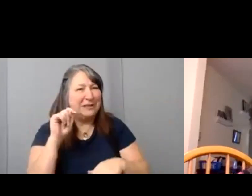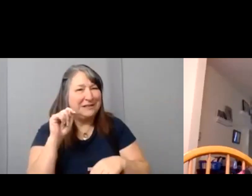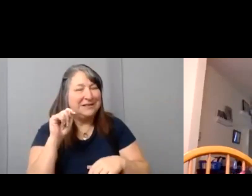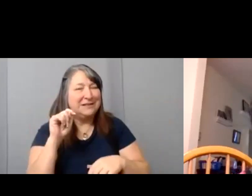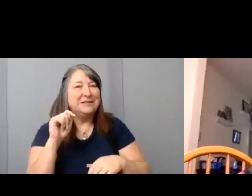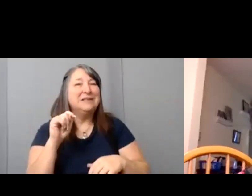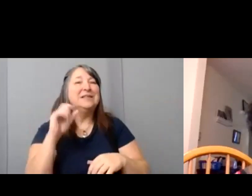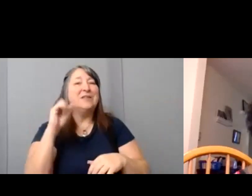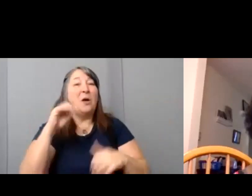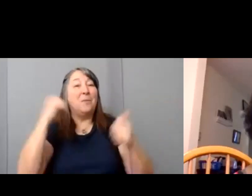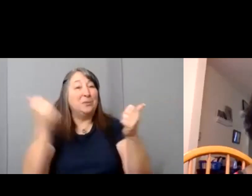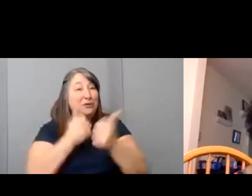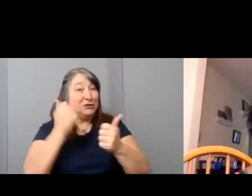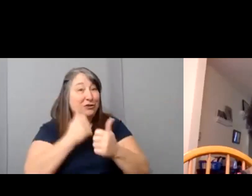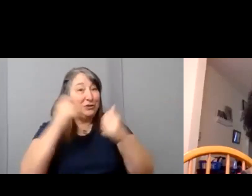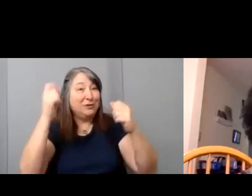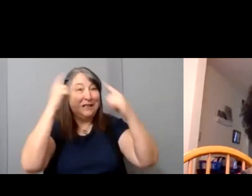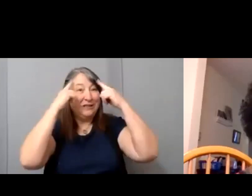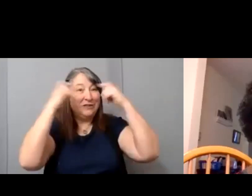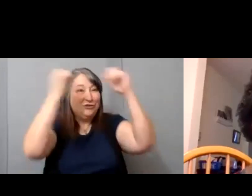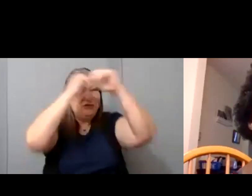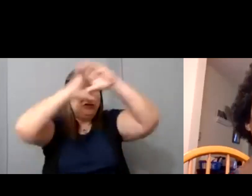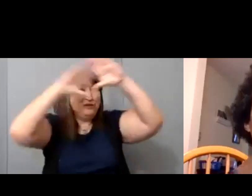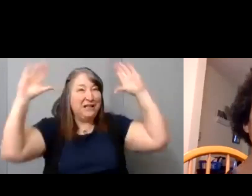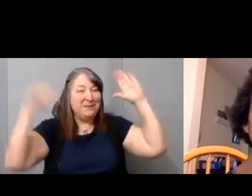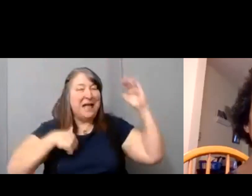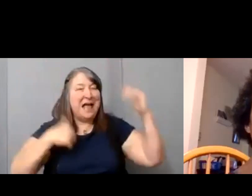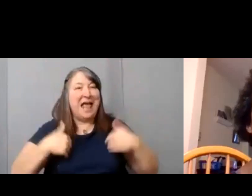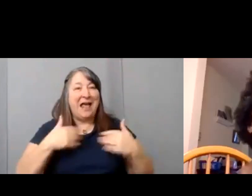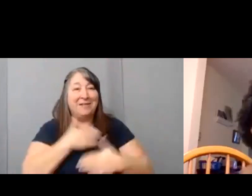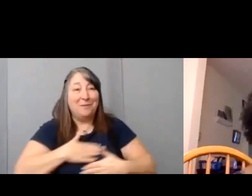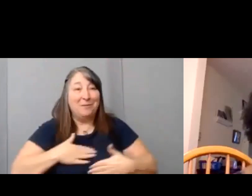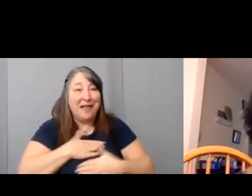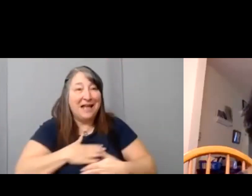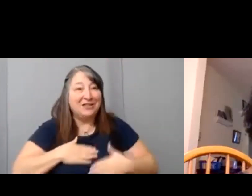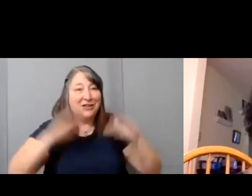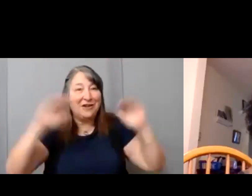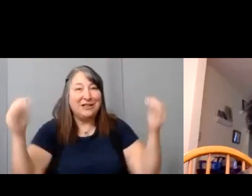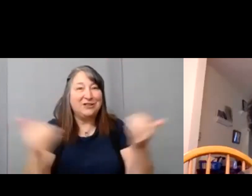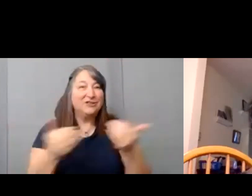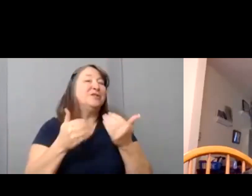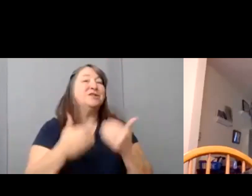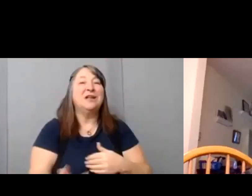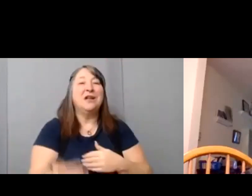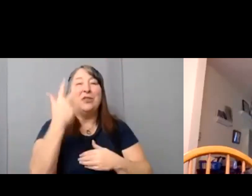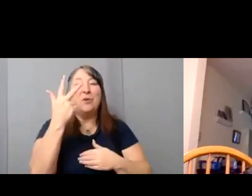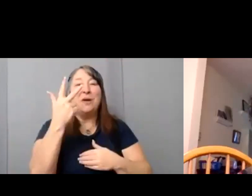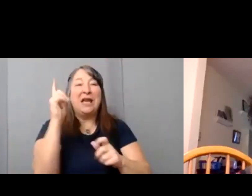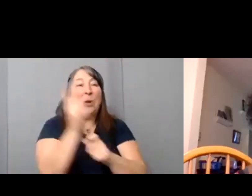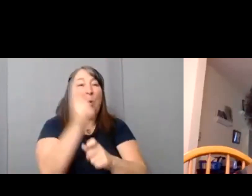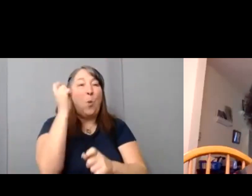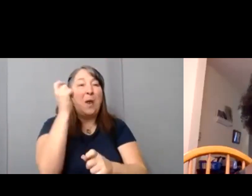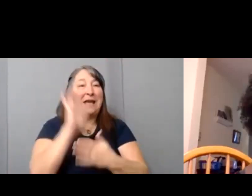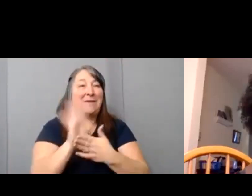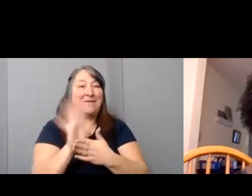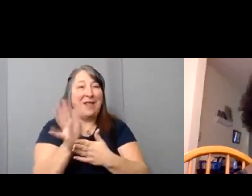I have the pleasure of introducing the three winning films